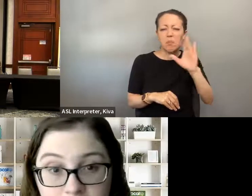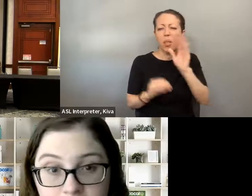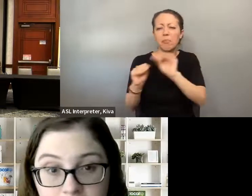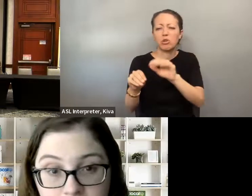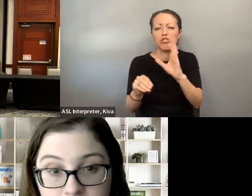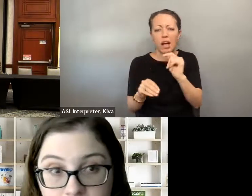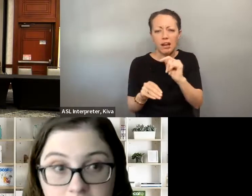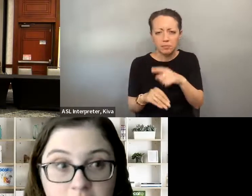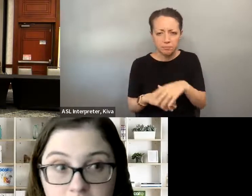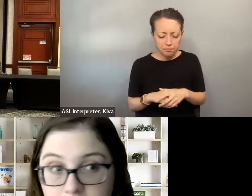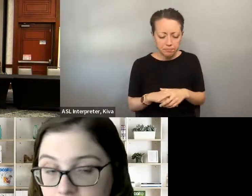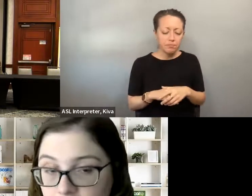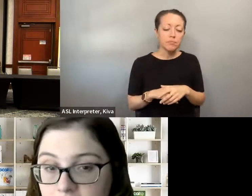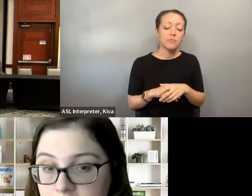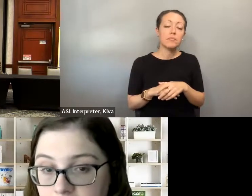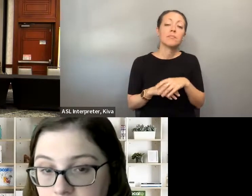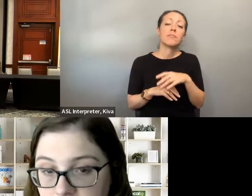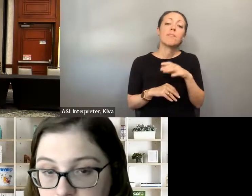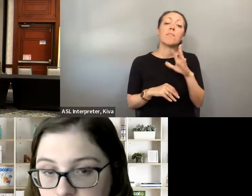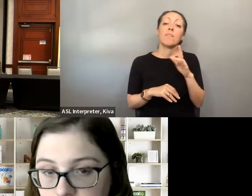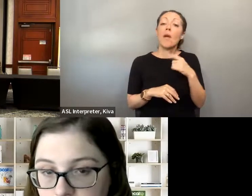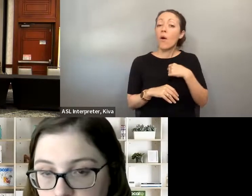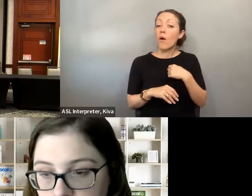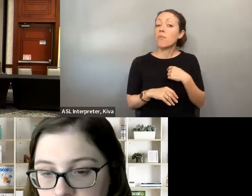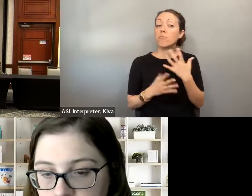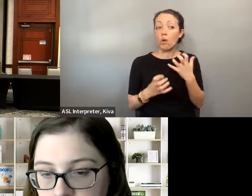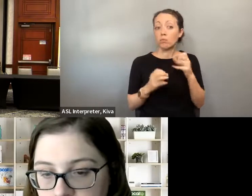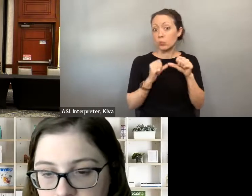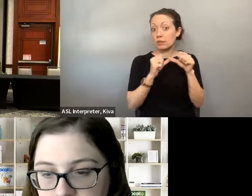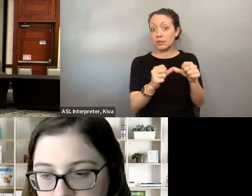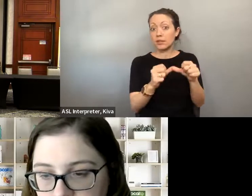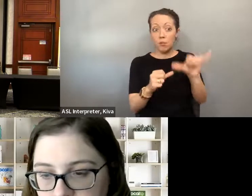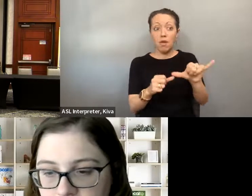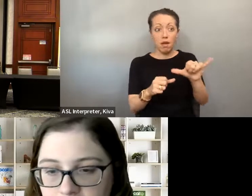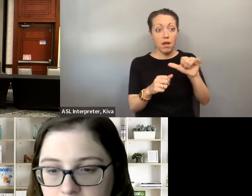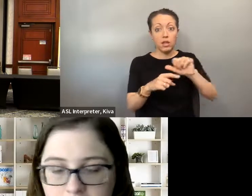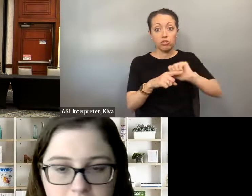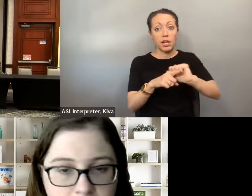well and it's also on the nickel